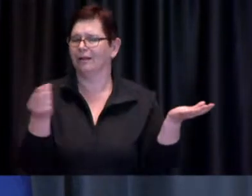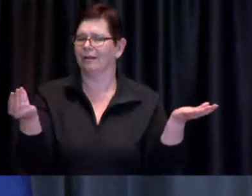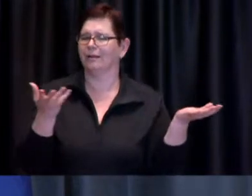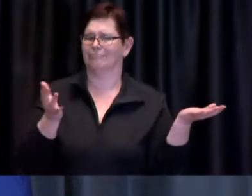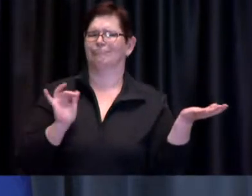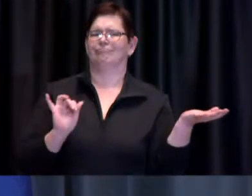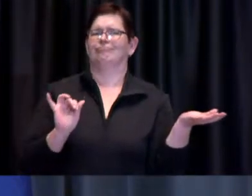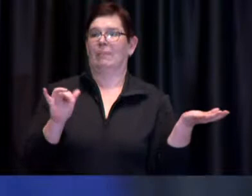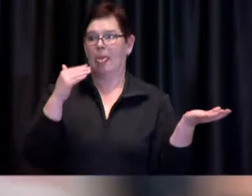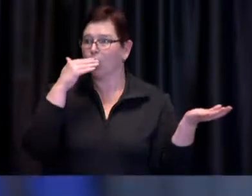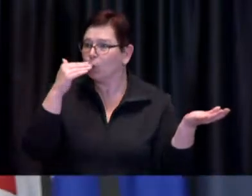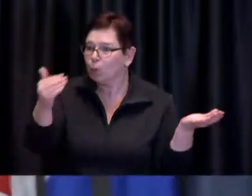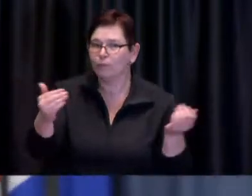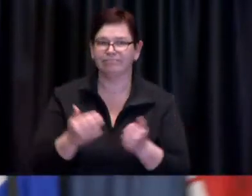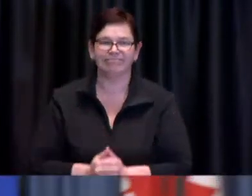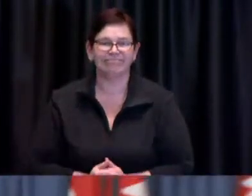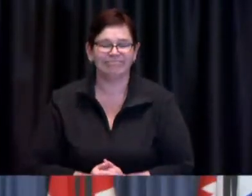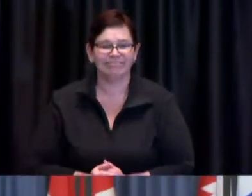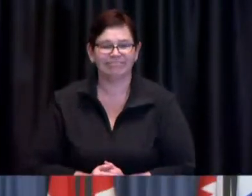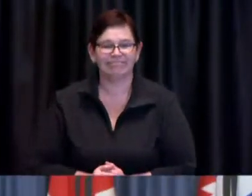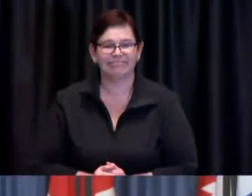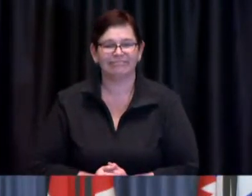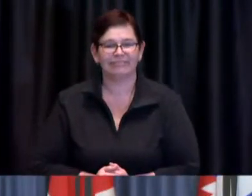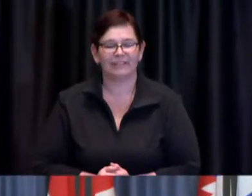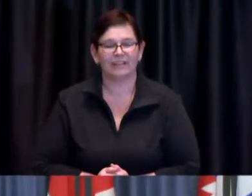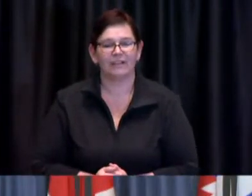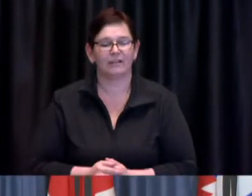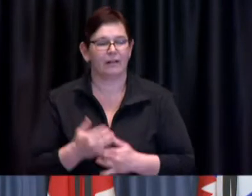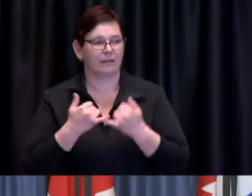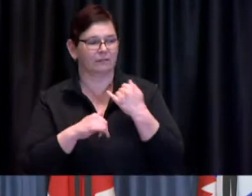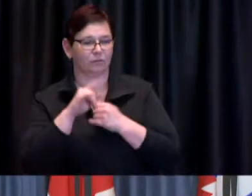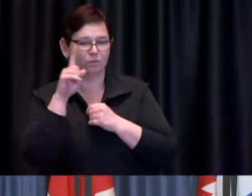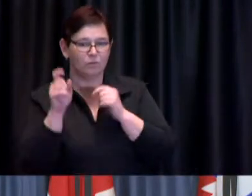Lawvin: Thank you and then last question is Momin Qureshi from 680 go ahead Momin.